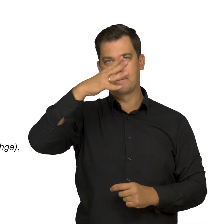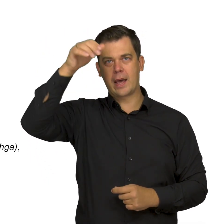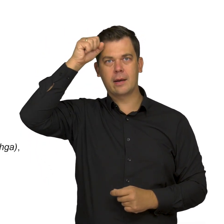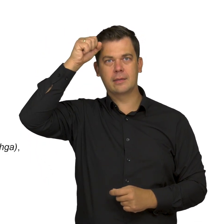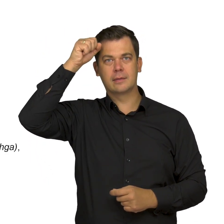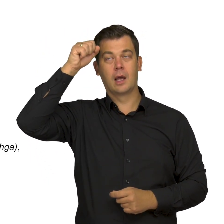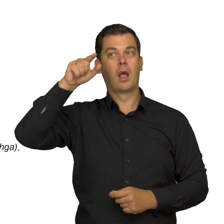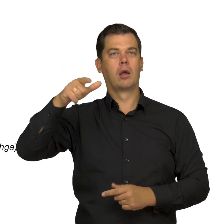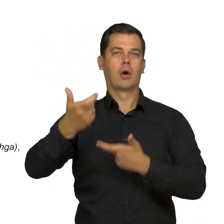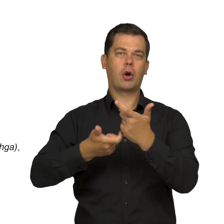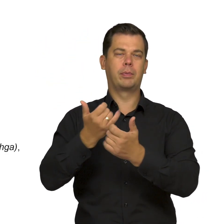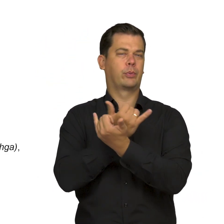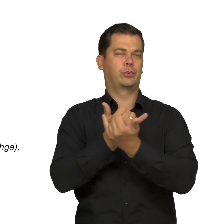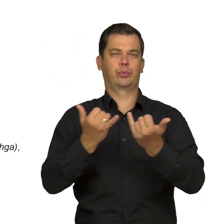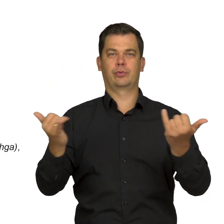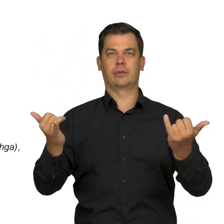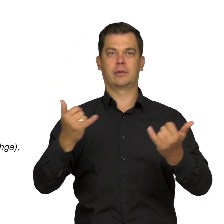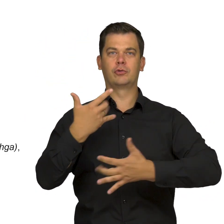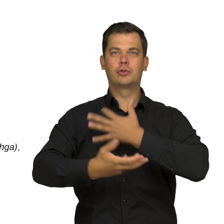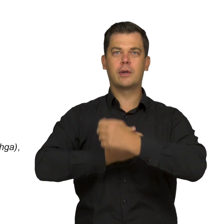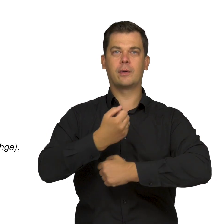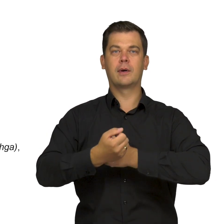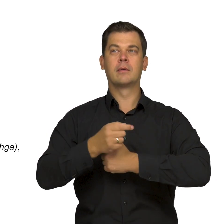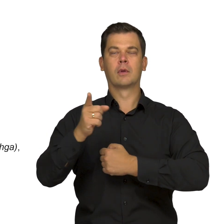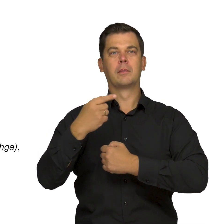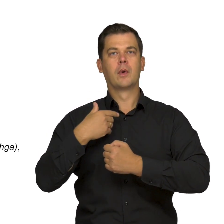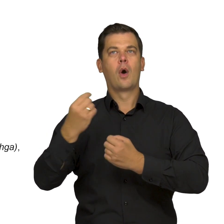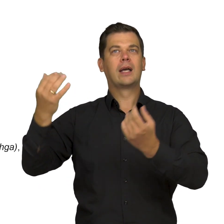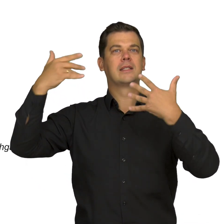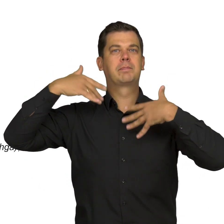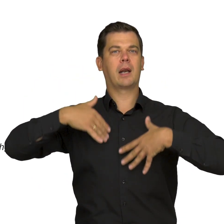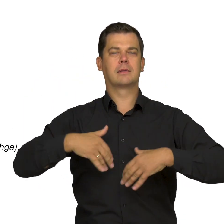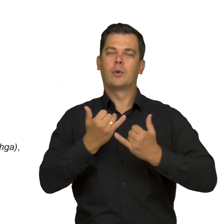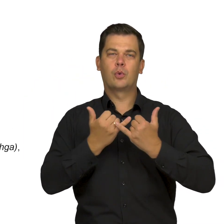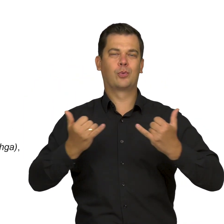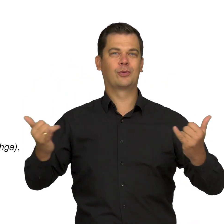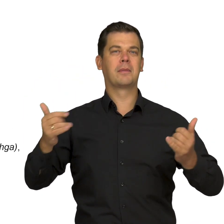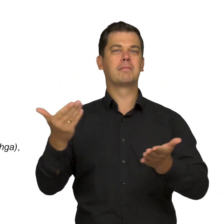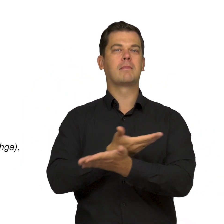and made works inspired by various trends,